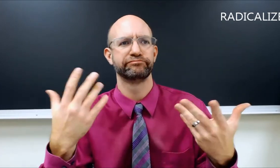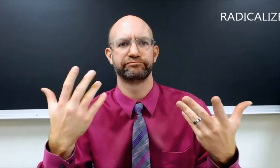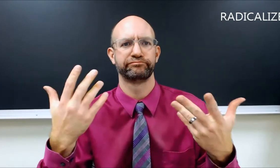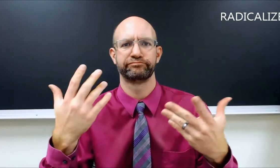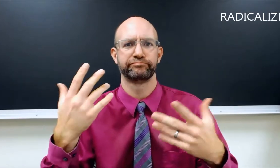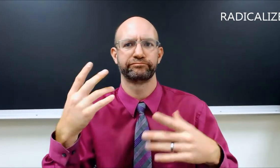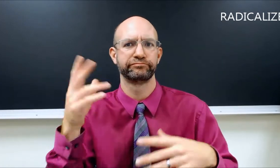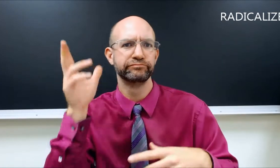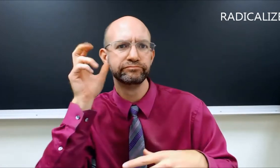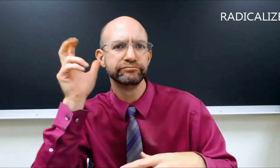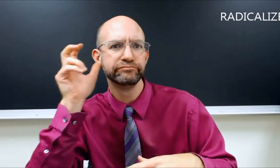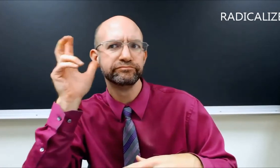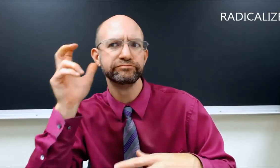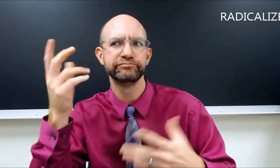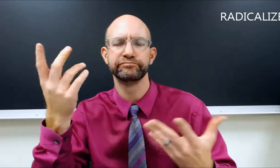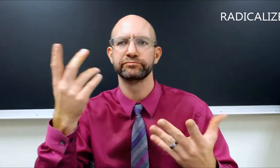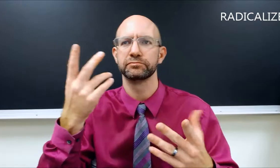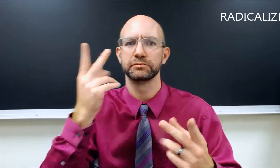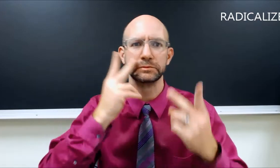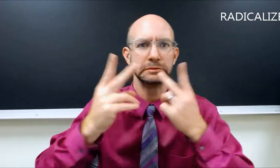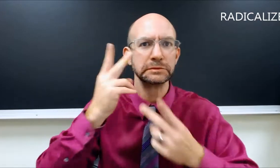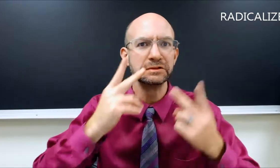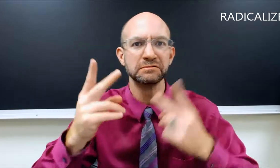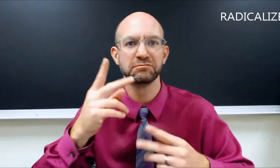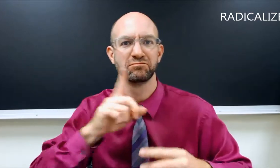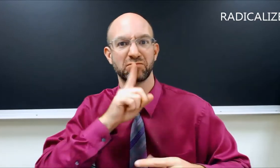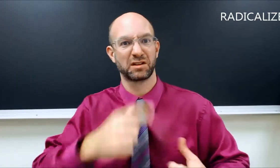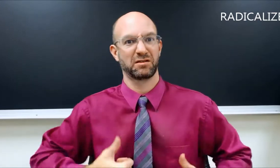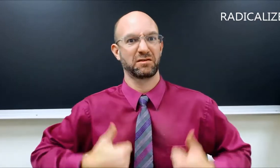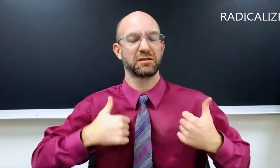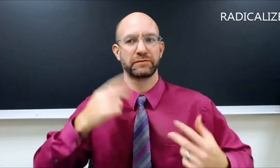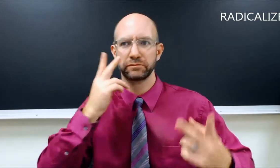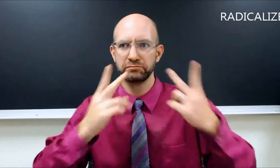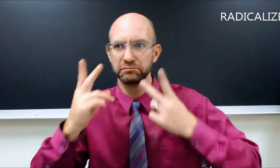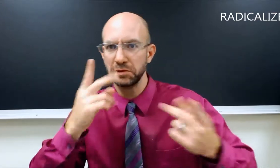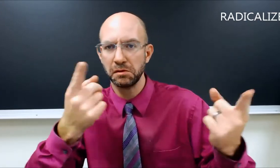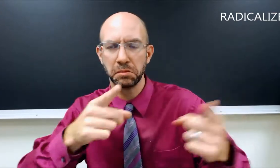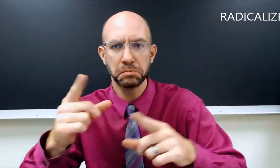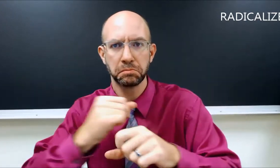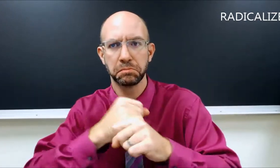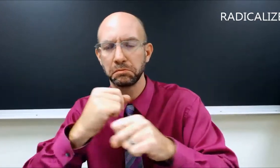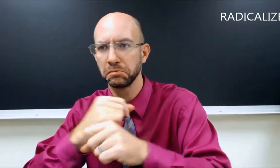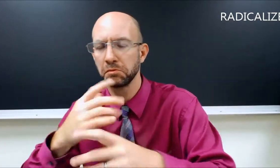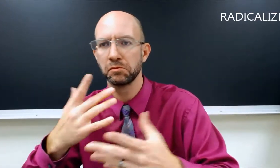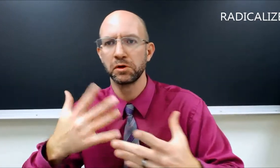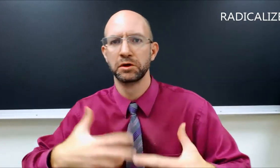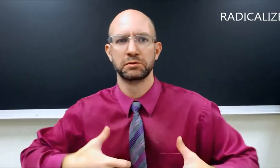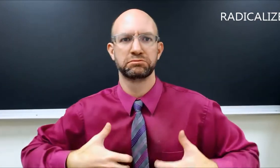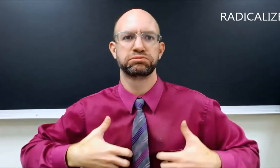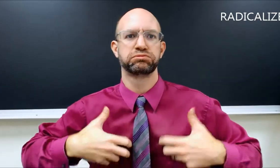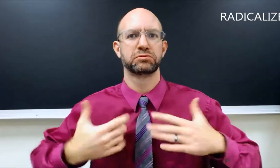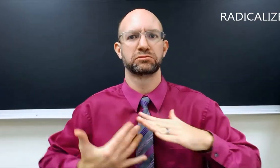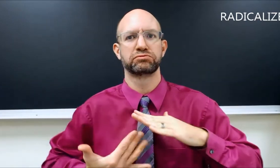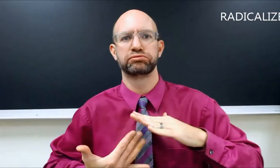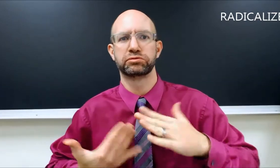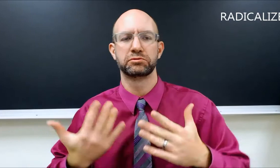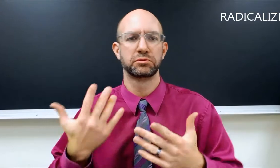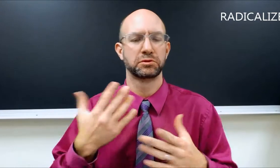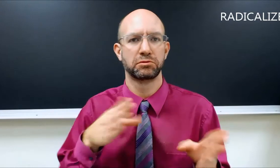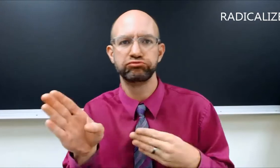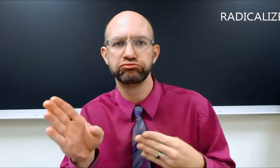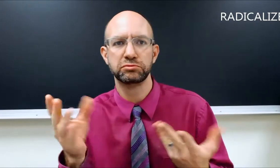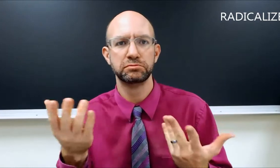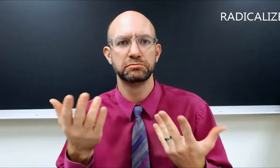By listening, seeing, witnessing real life events like bombing, causing them to become angry to the point where they decide to become radicalized.